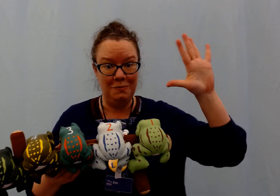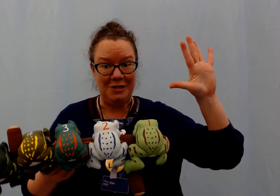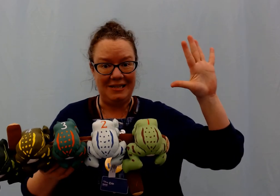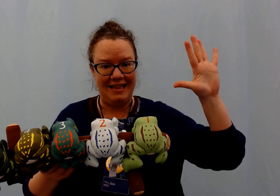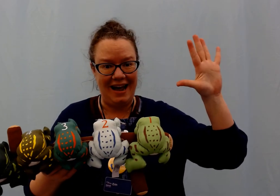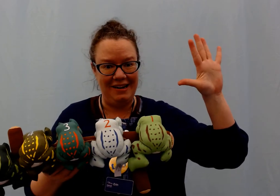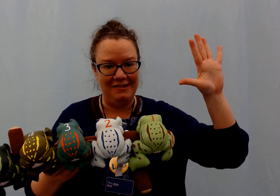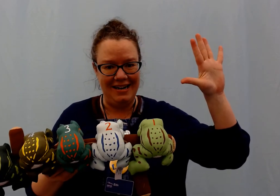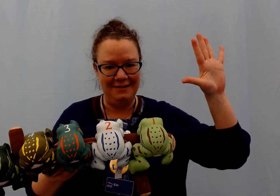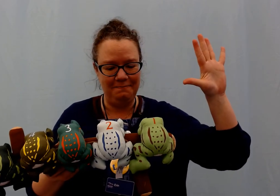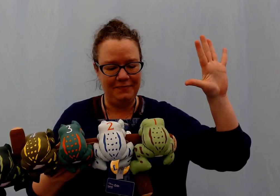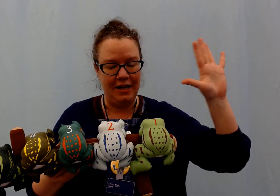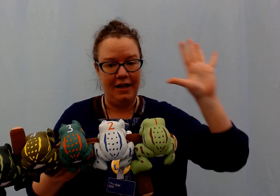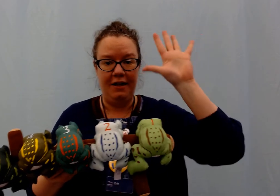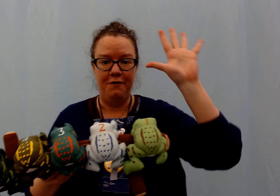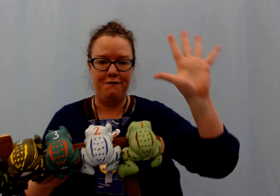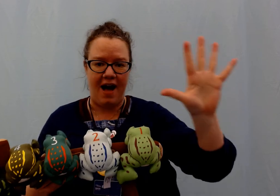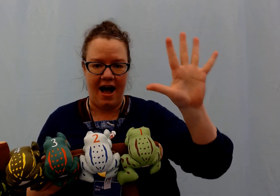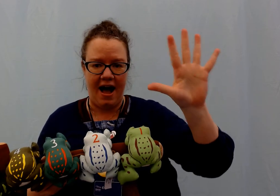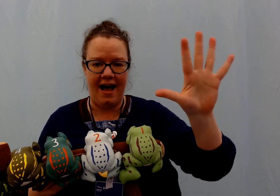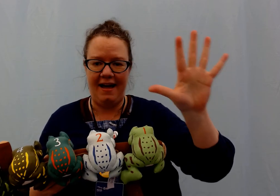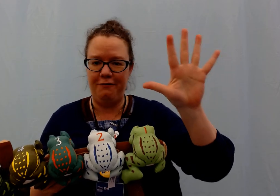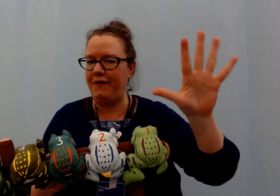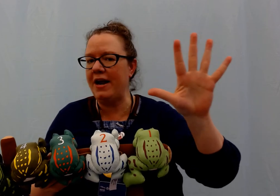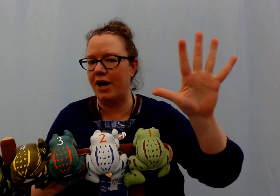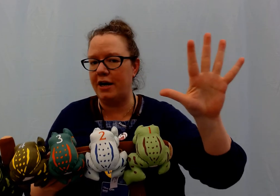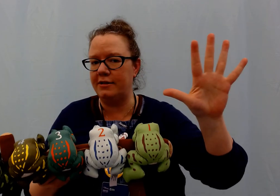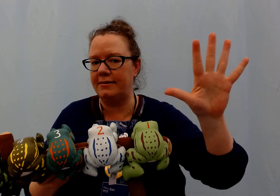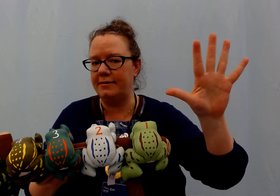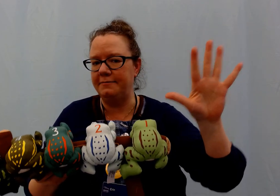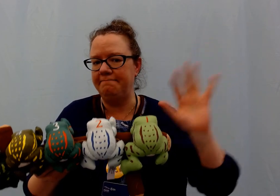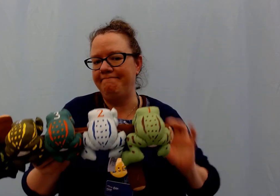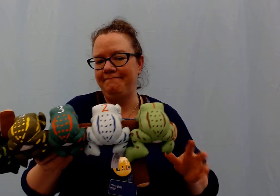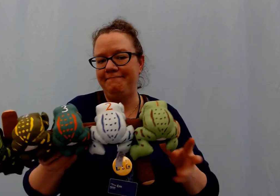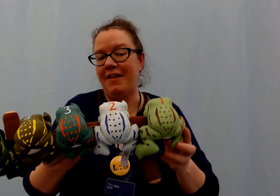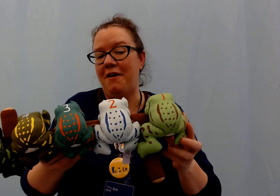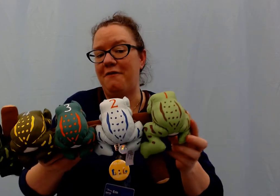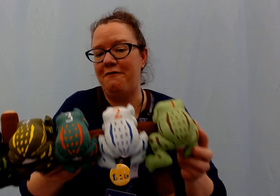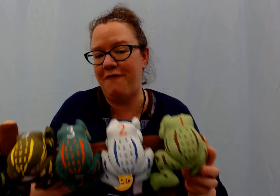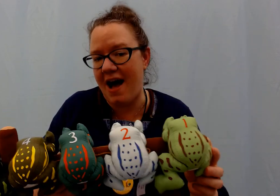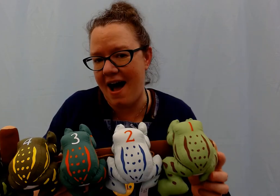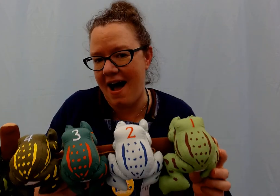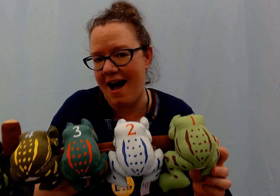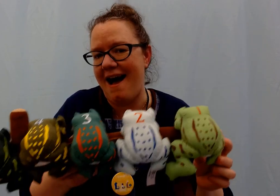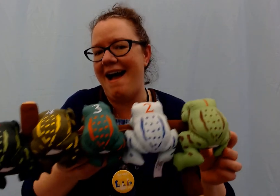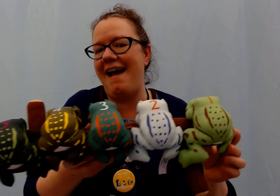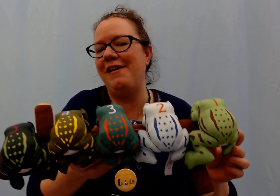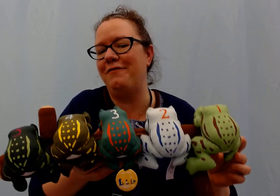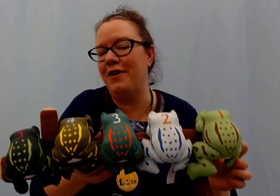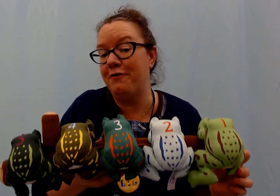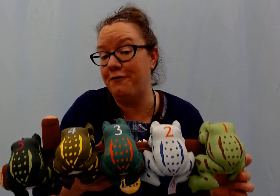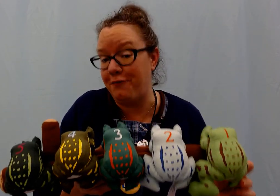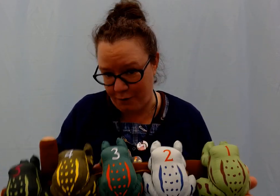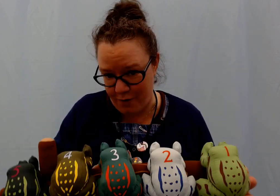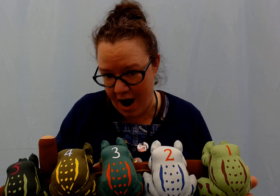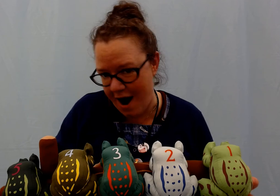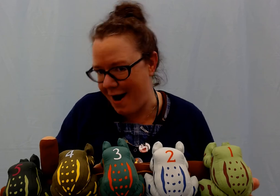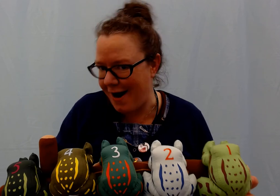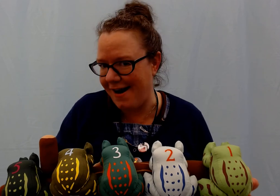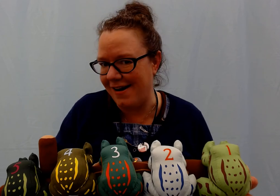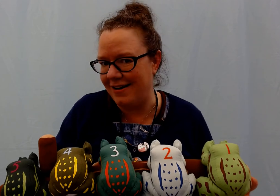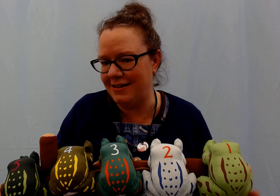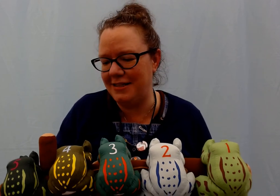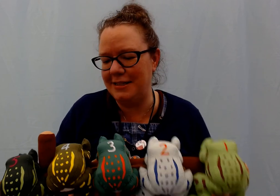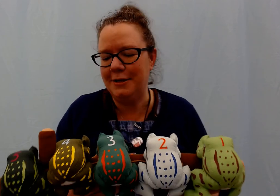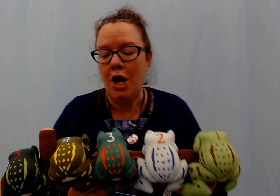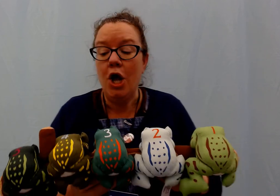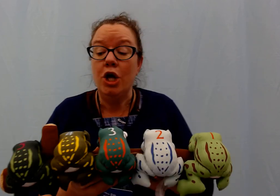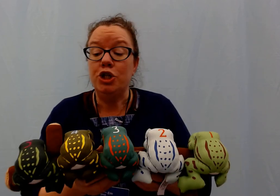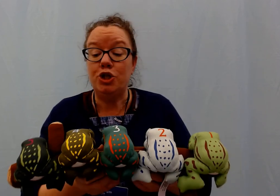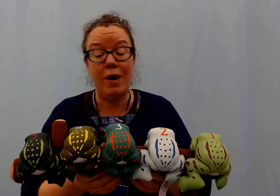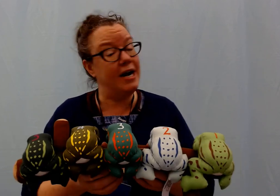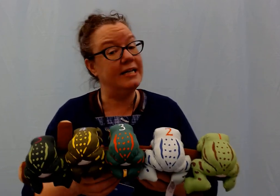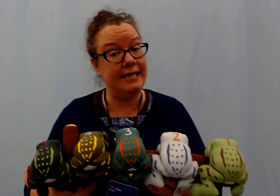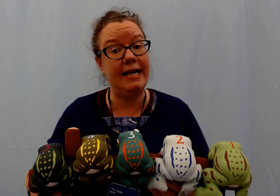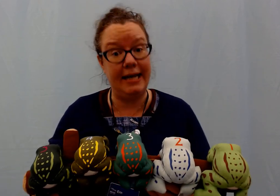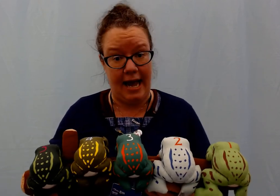just like that right five fingers five frogs so we're gonna sing it again